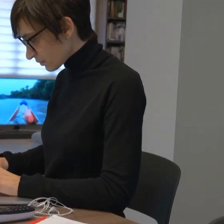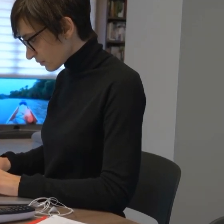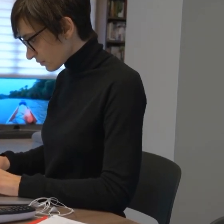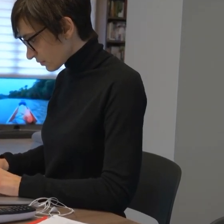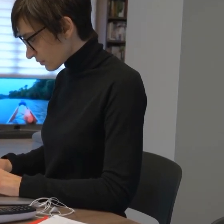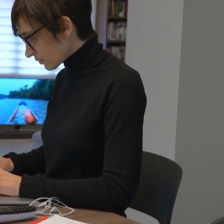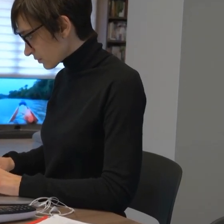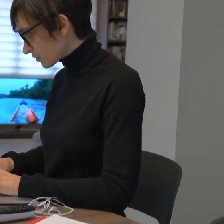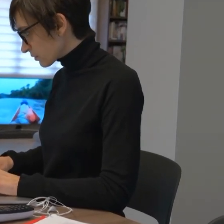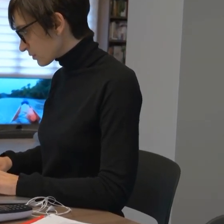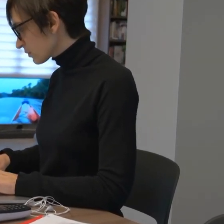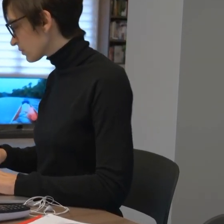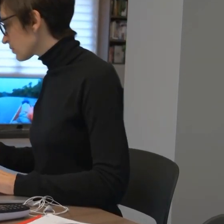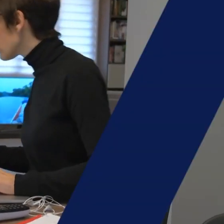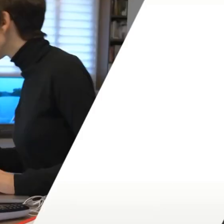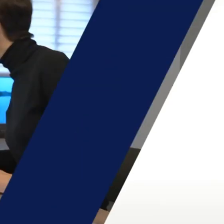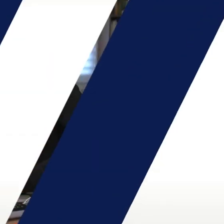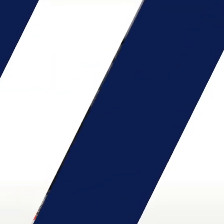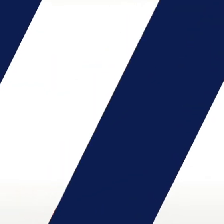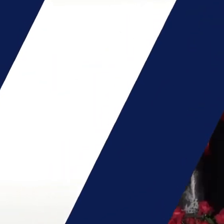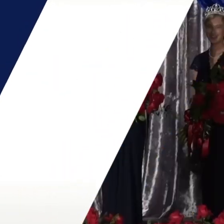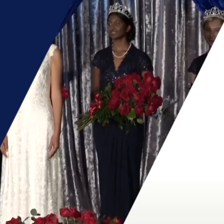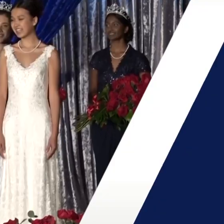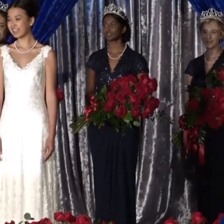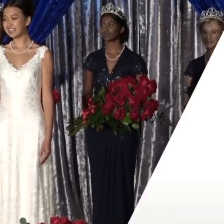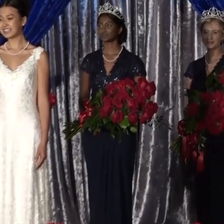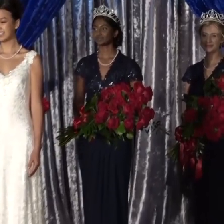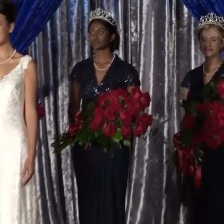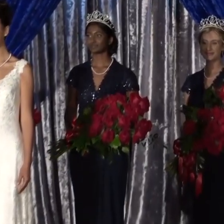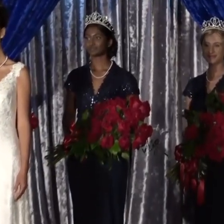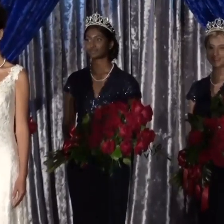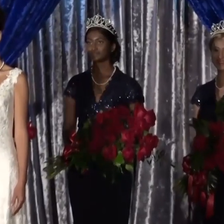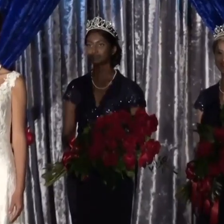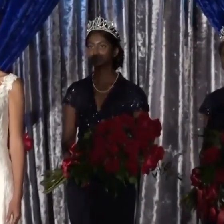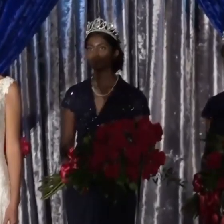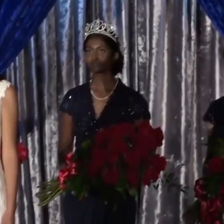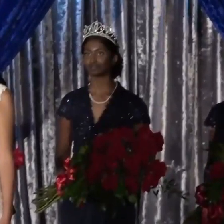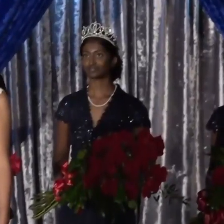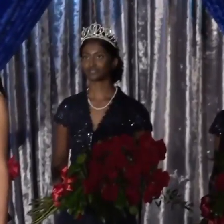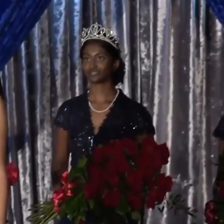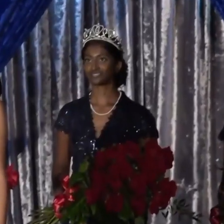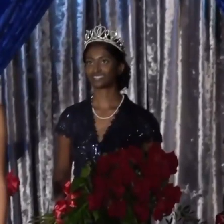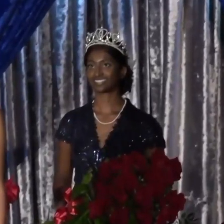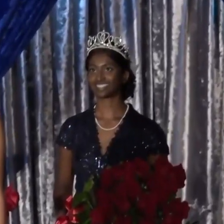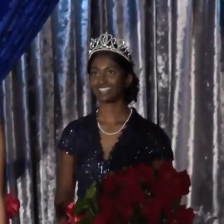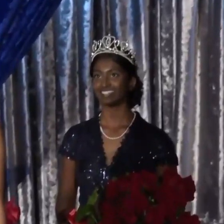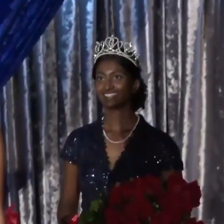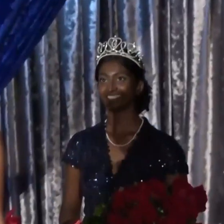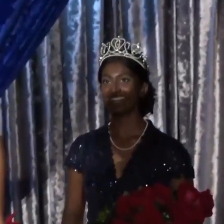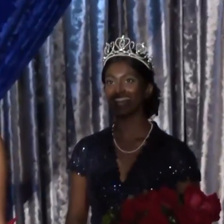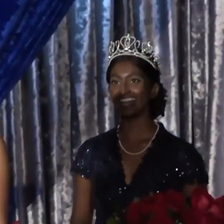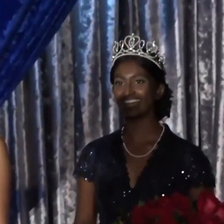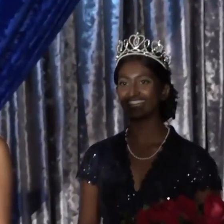model of on-site and remote work the end of 2021 signaled a move toward